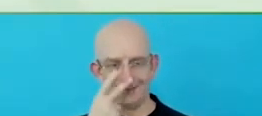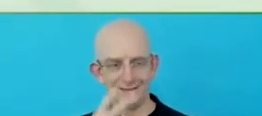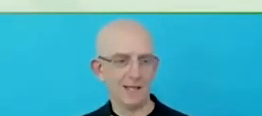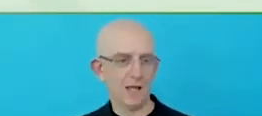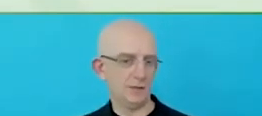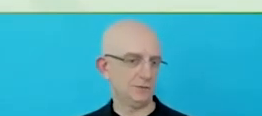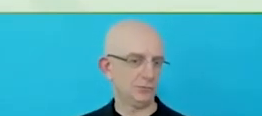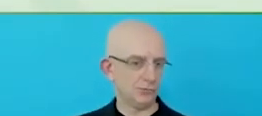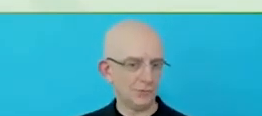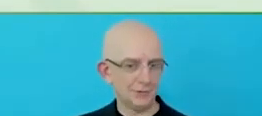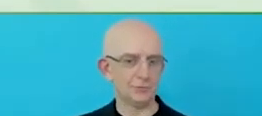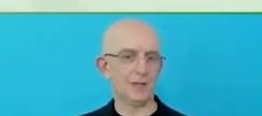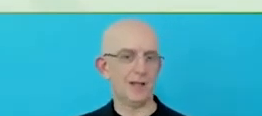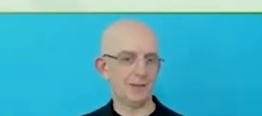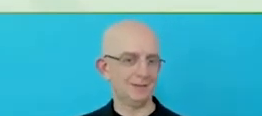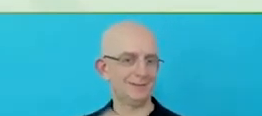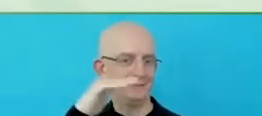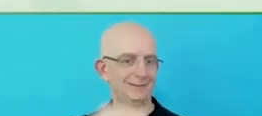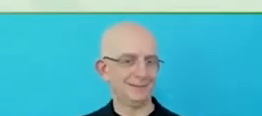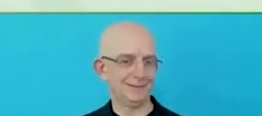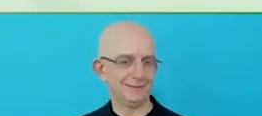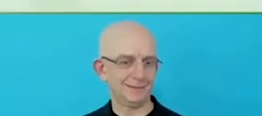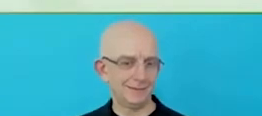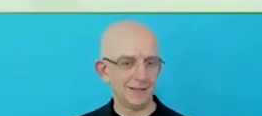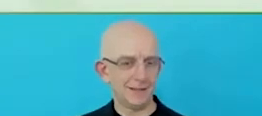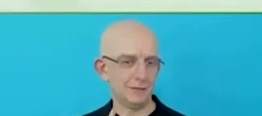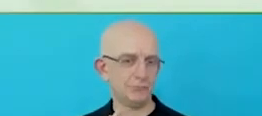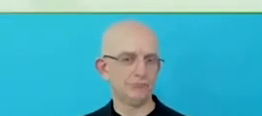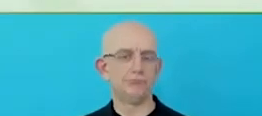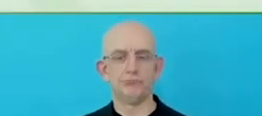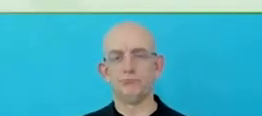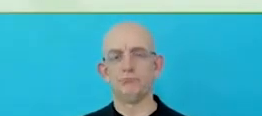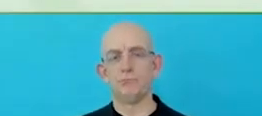Accelerating cultures of inclusion and belonging in dismantling